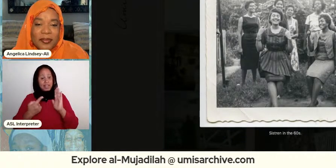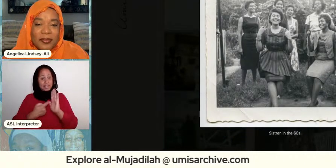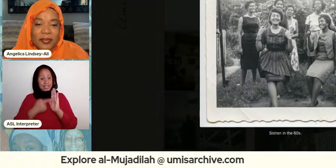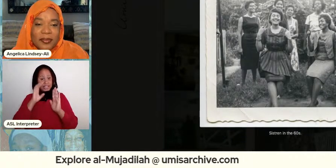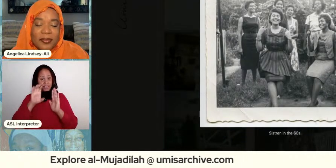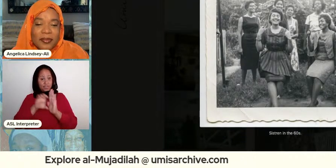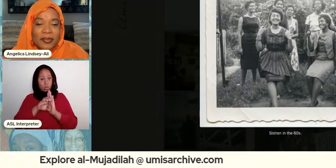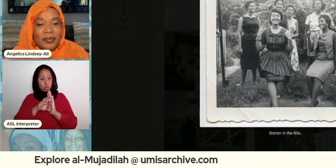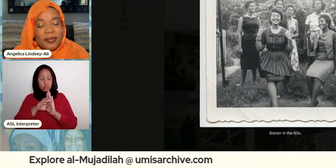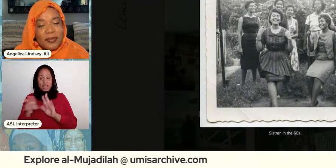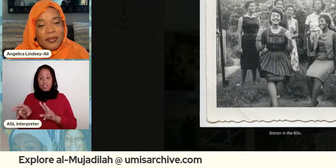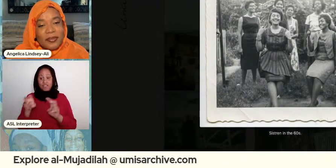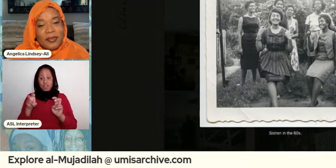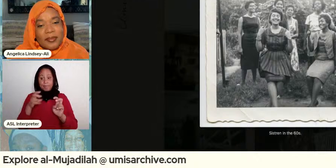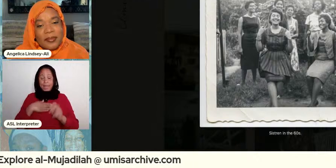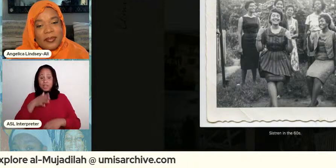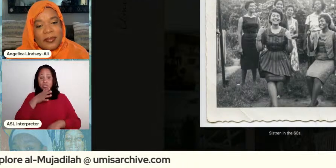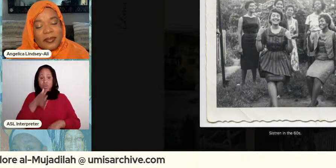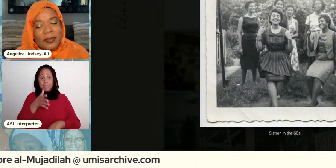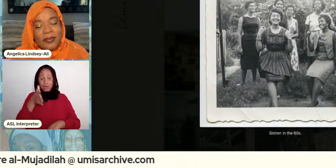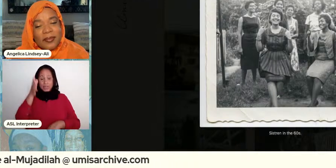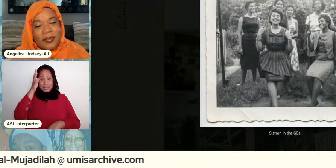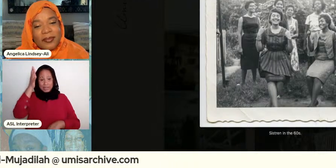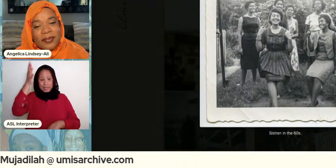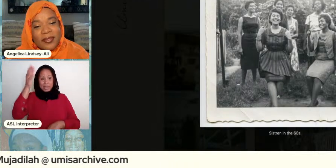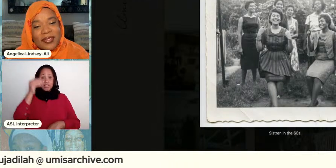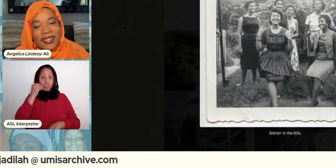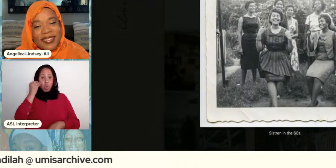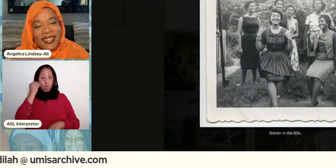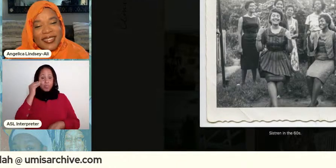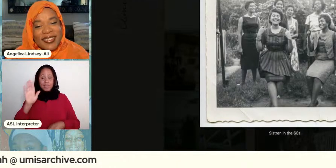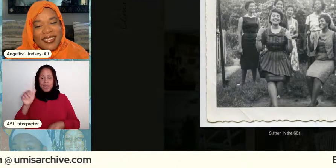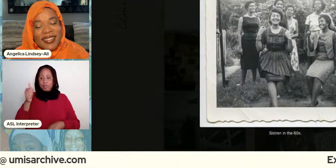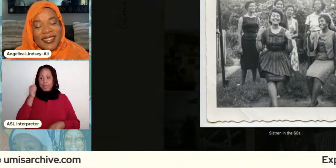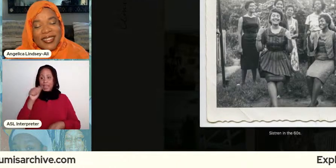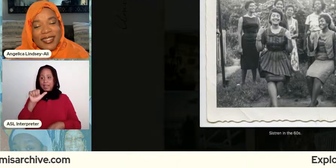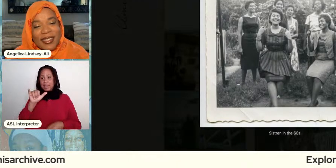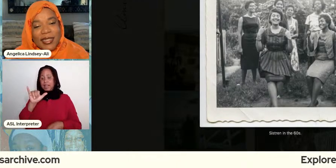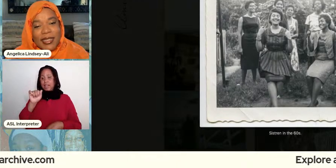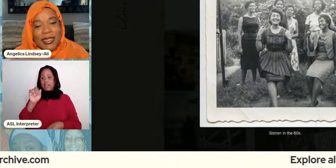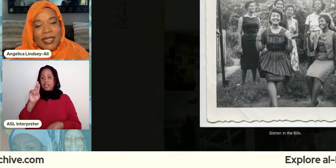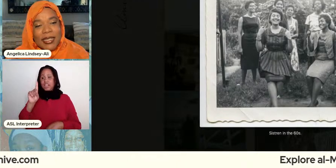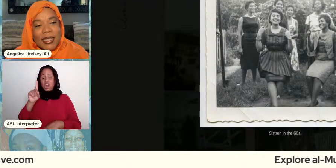grandparents home their back backyard in the bronx um i mean sorry in queens and the woman who's in